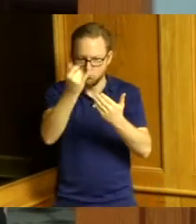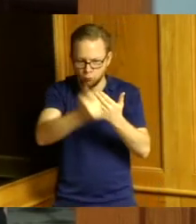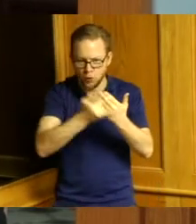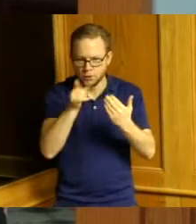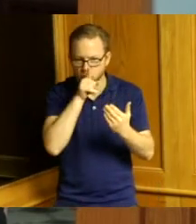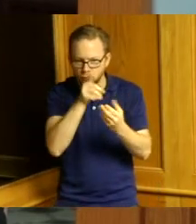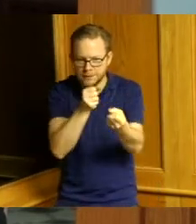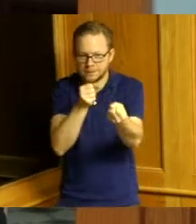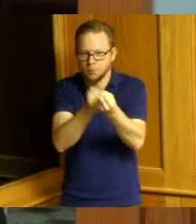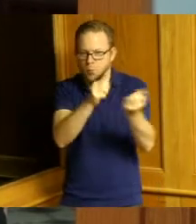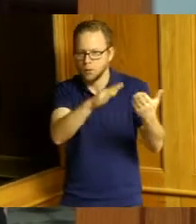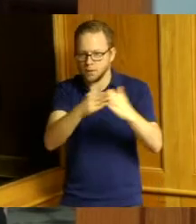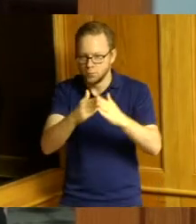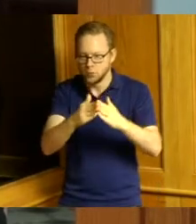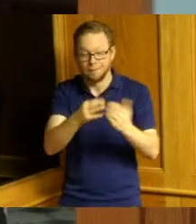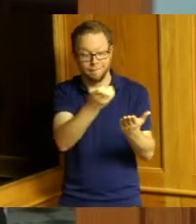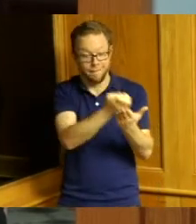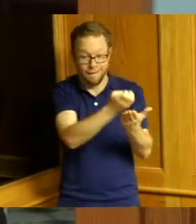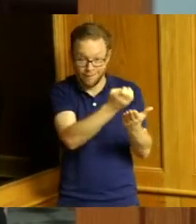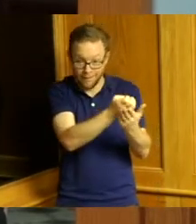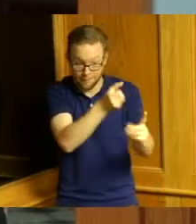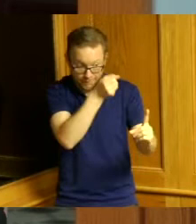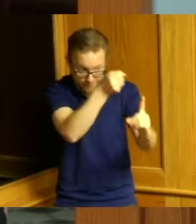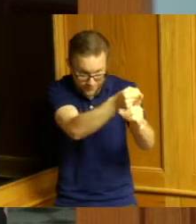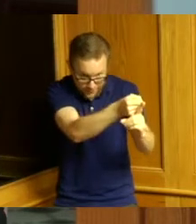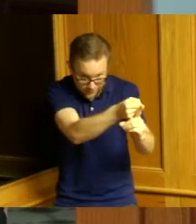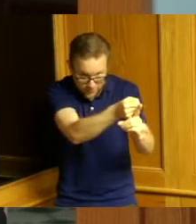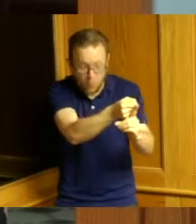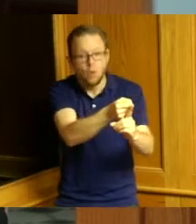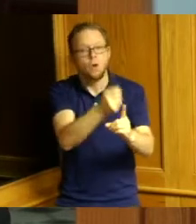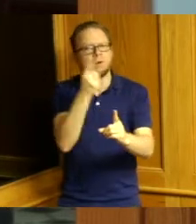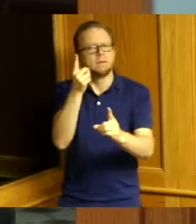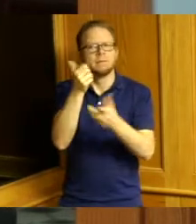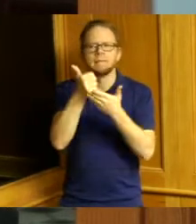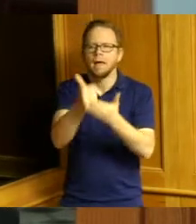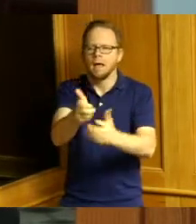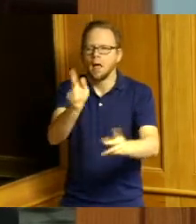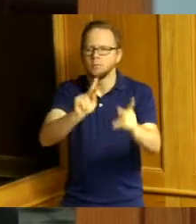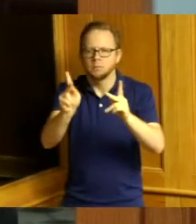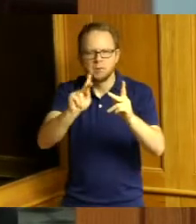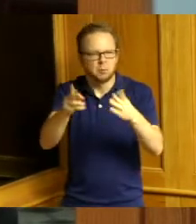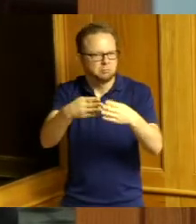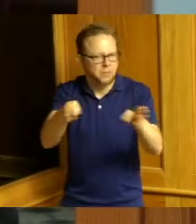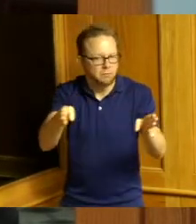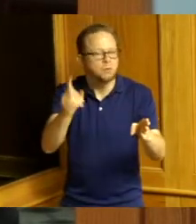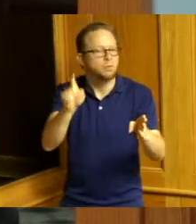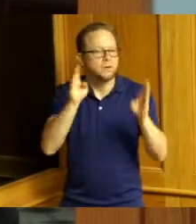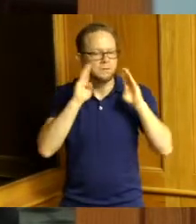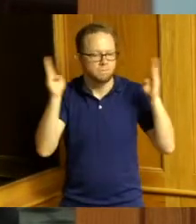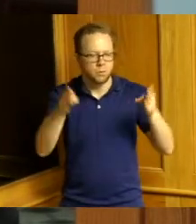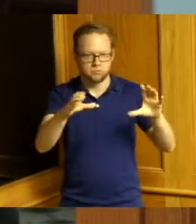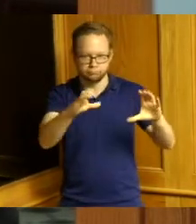economic impact or something that helps people that's what we need to focus on and we also need